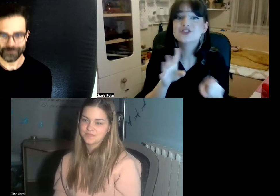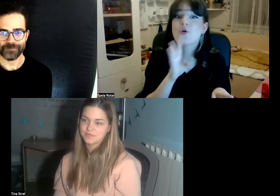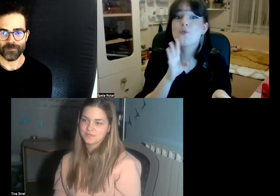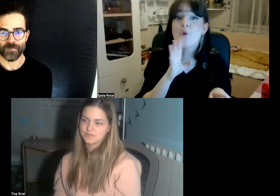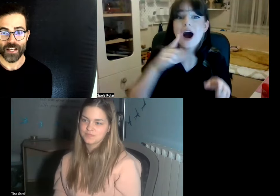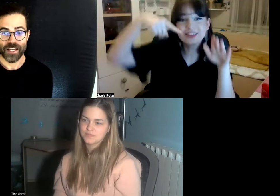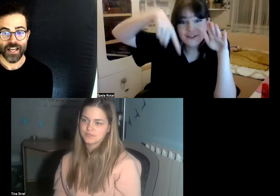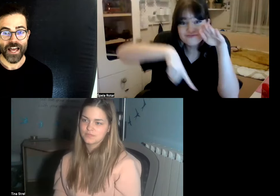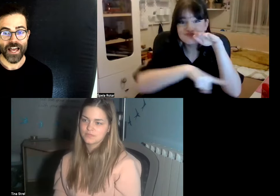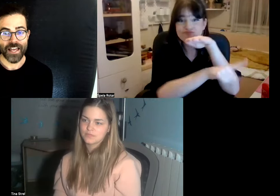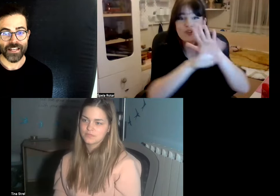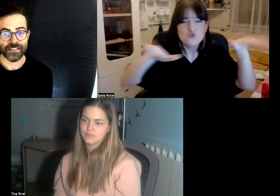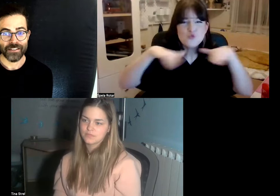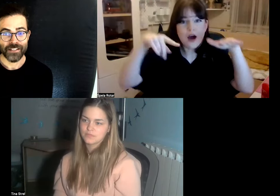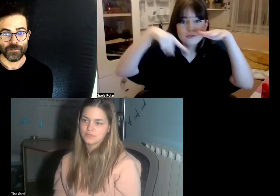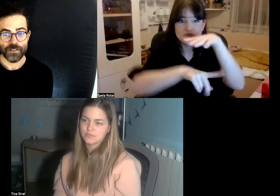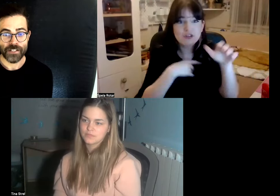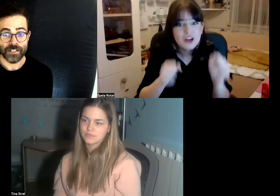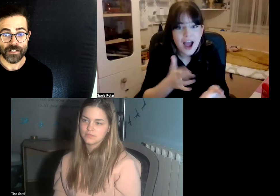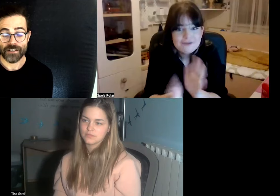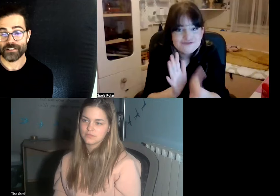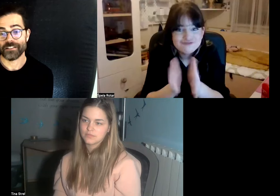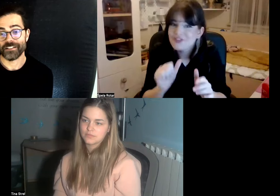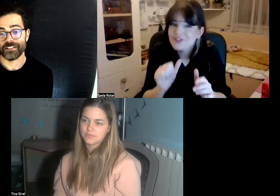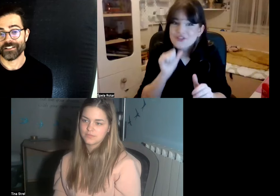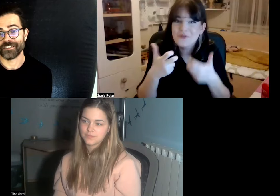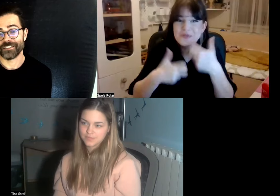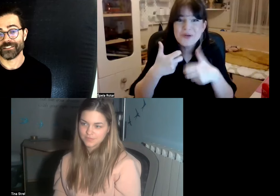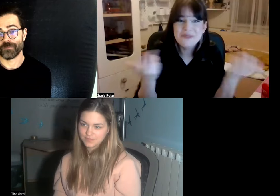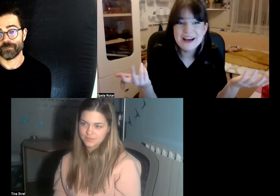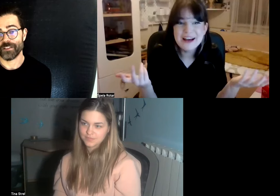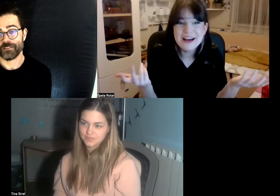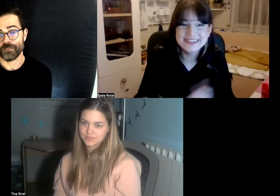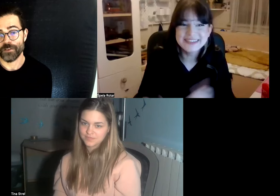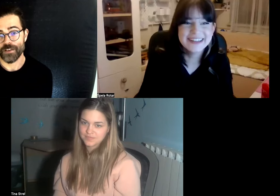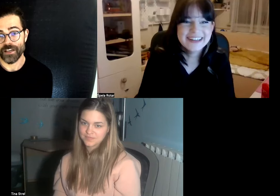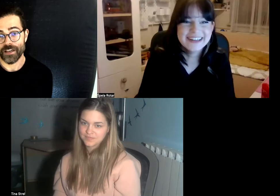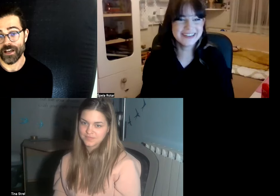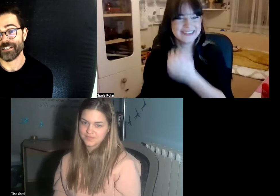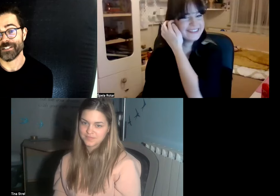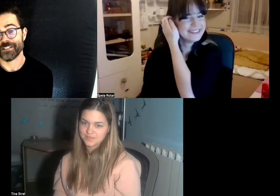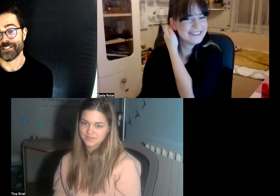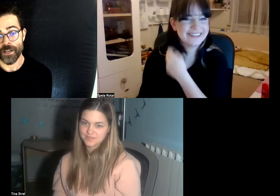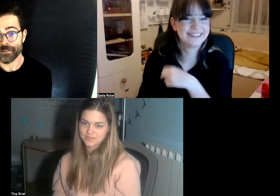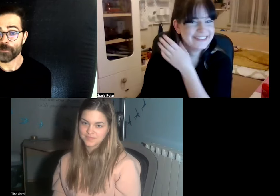and for instance if you get I guess you can imagine that